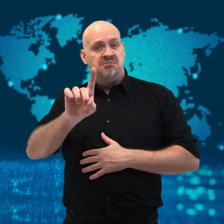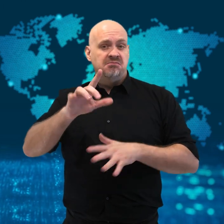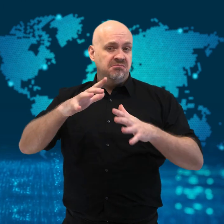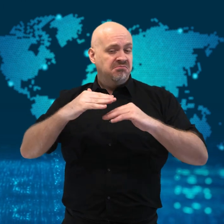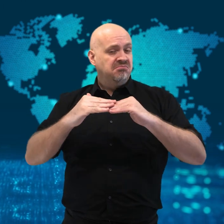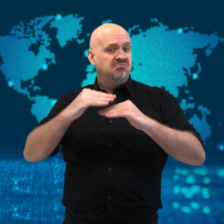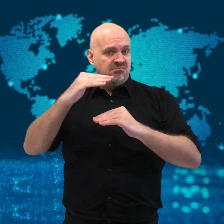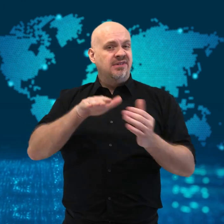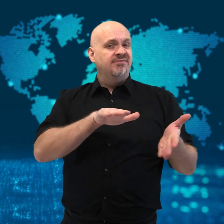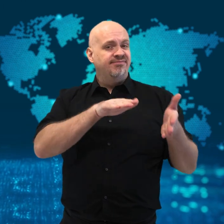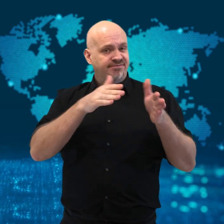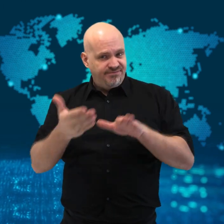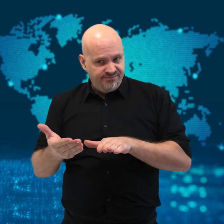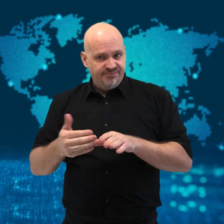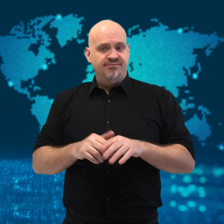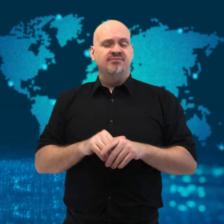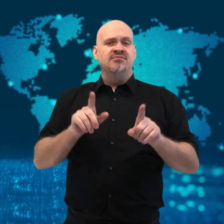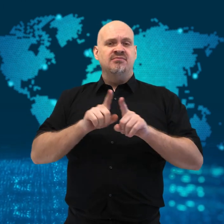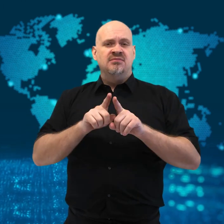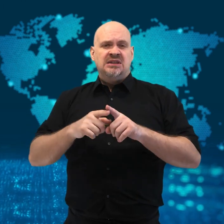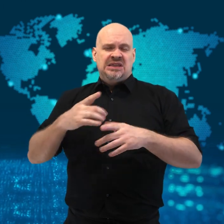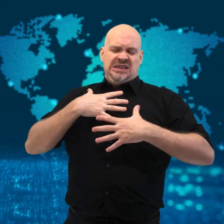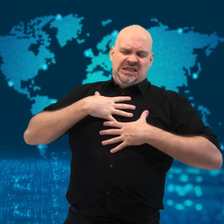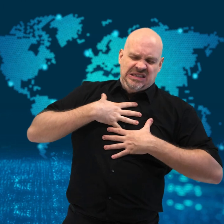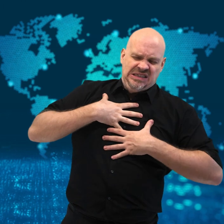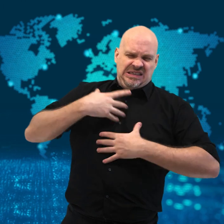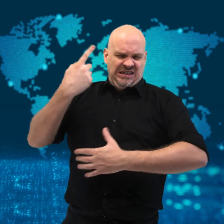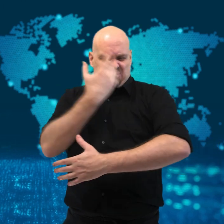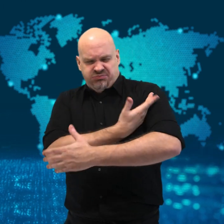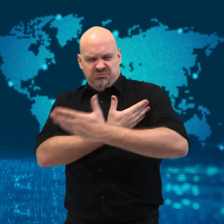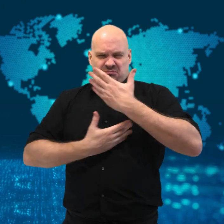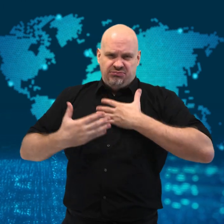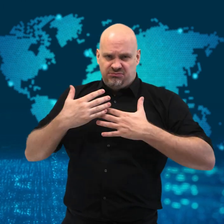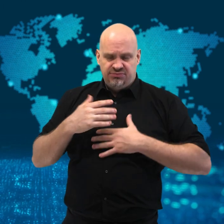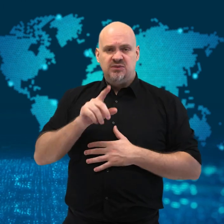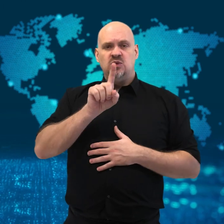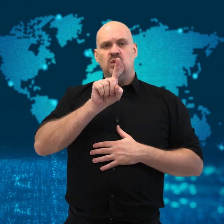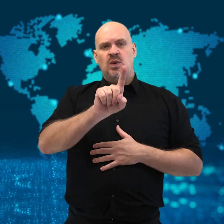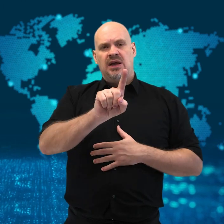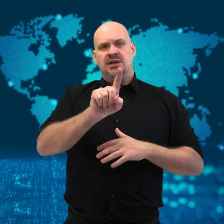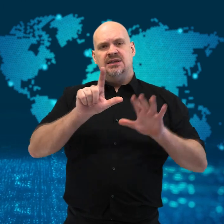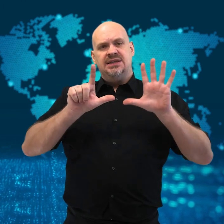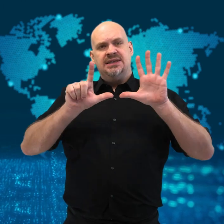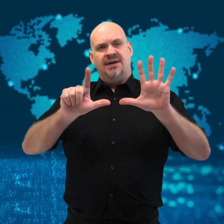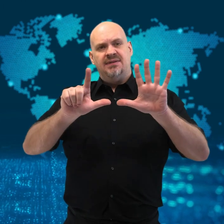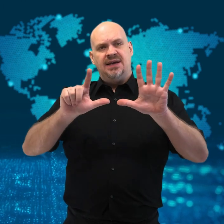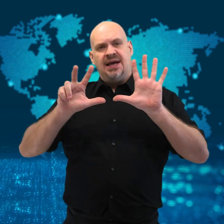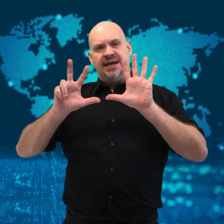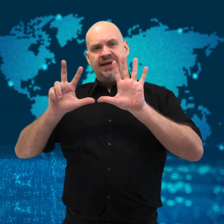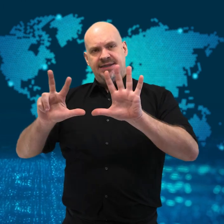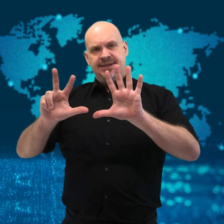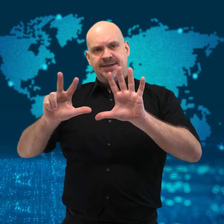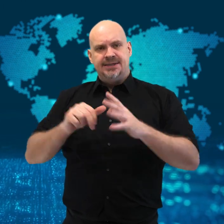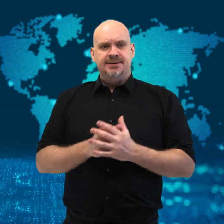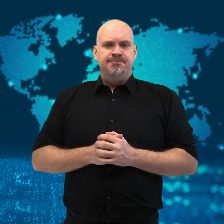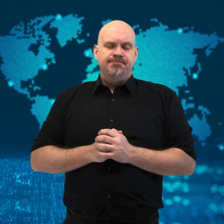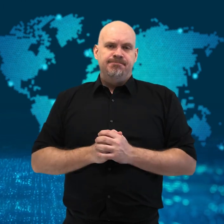The truck’s emergency brake was not working properly,